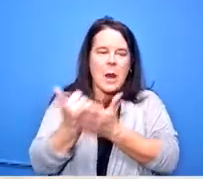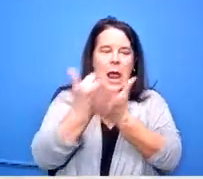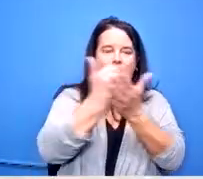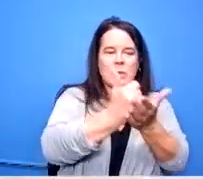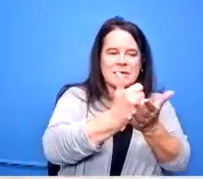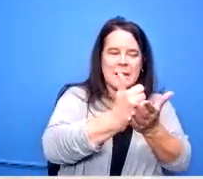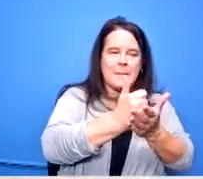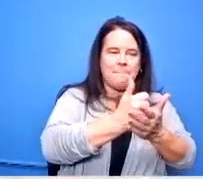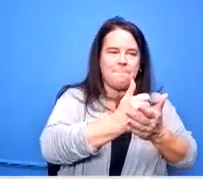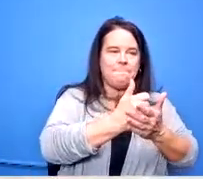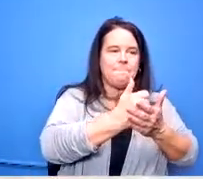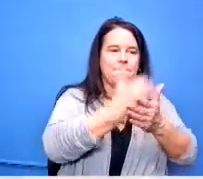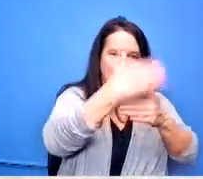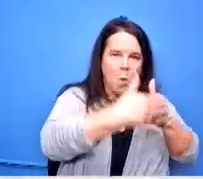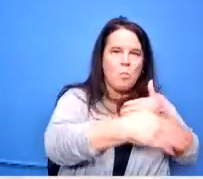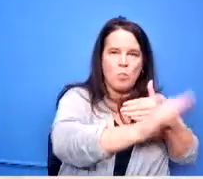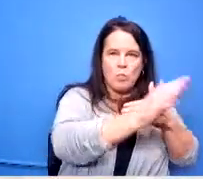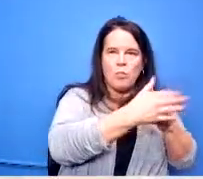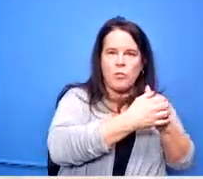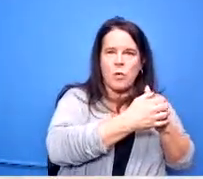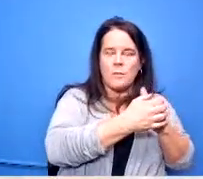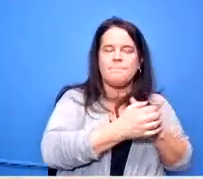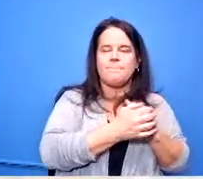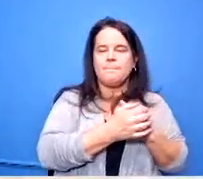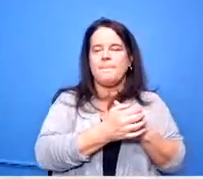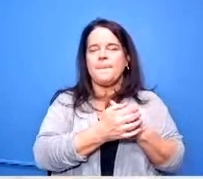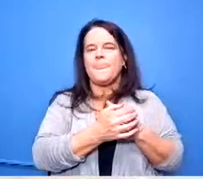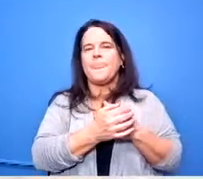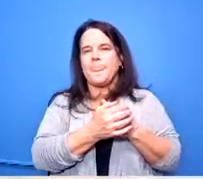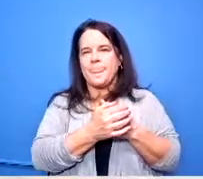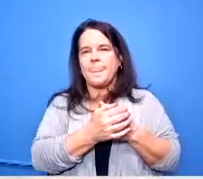so then it becomes it becomes part of the program of studies for the next year as well